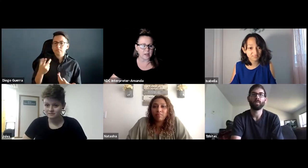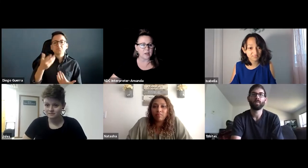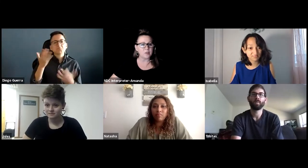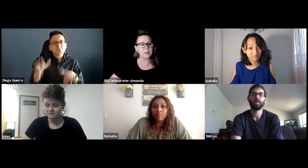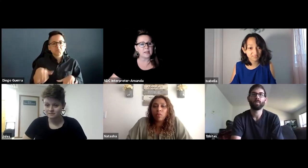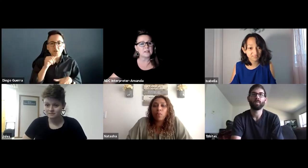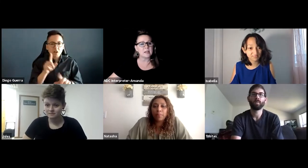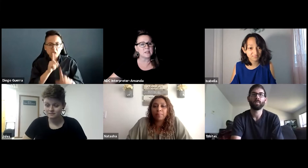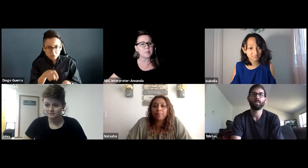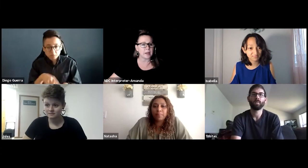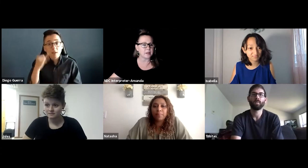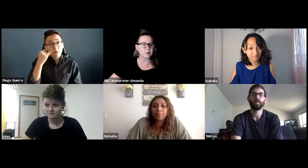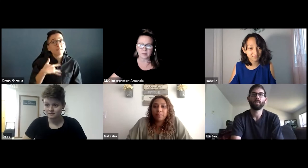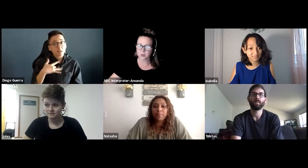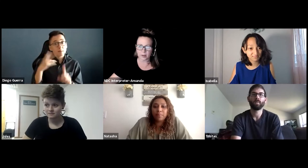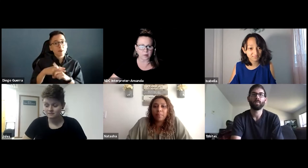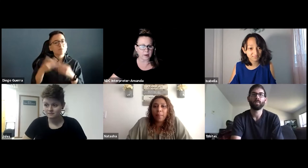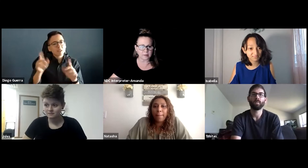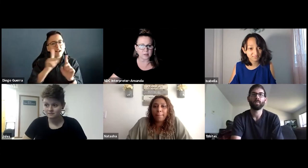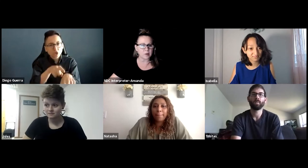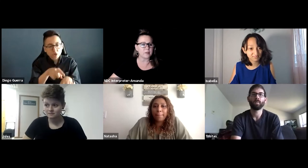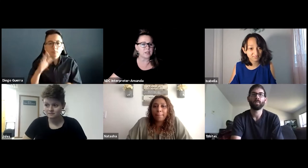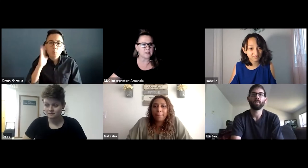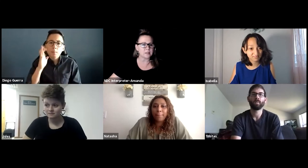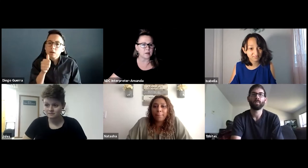If you feel like it doesn't apply to you, that's quite alright, you don't have to answer.